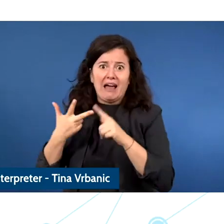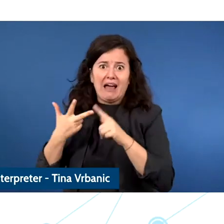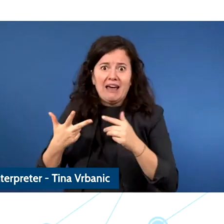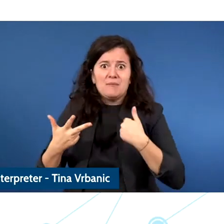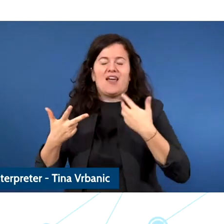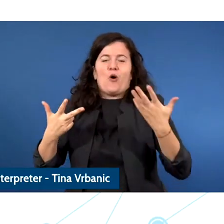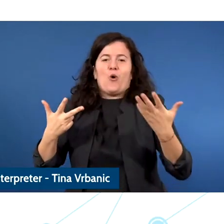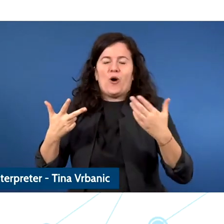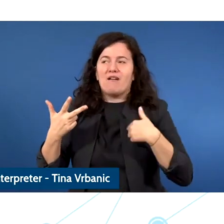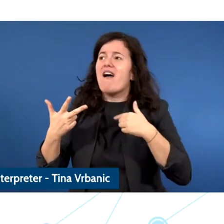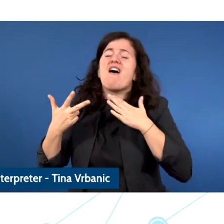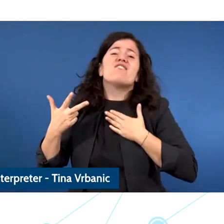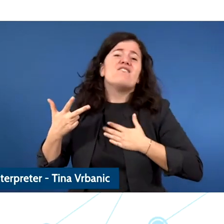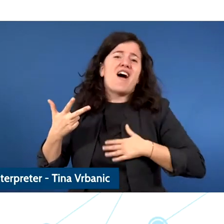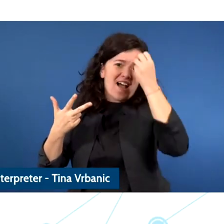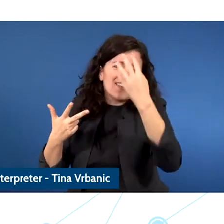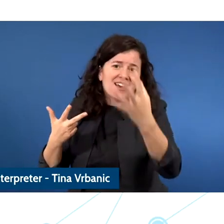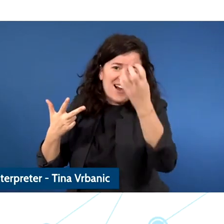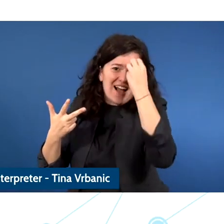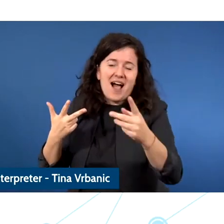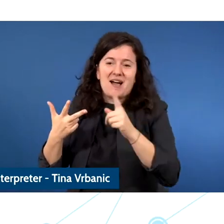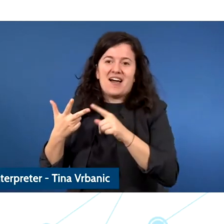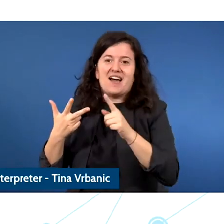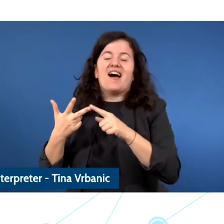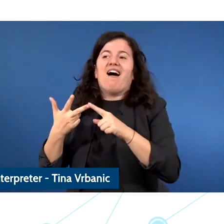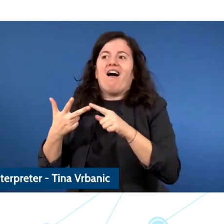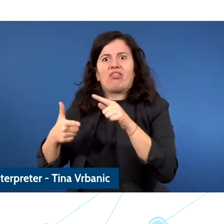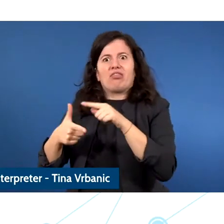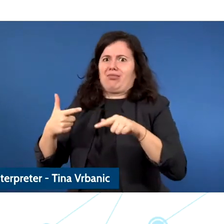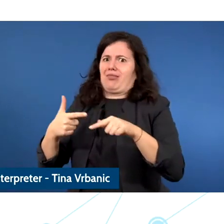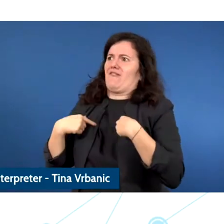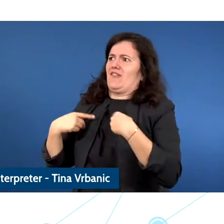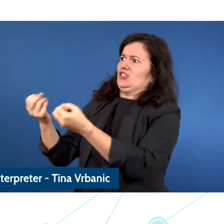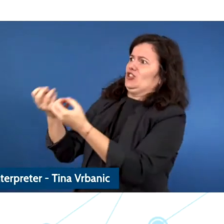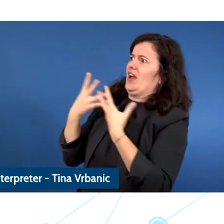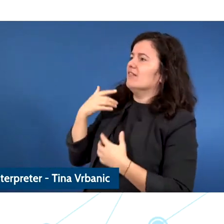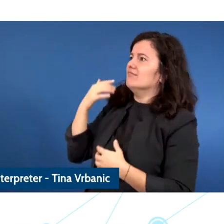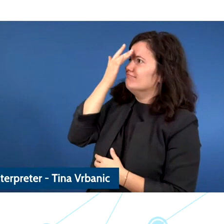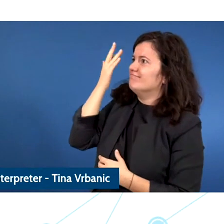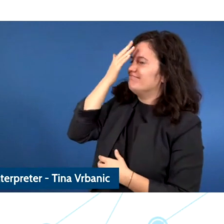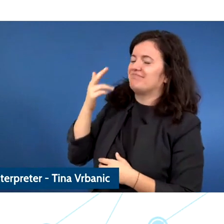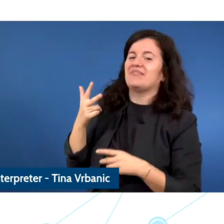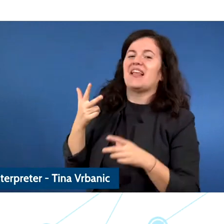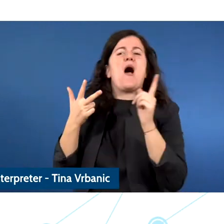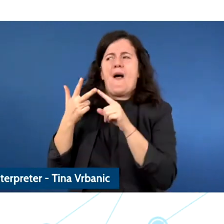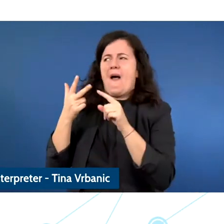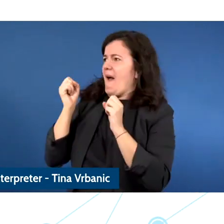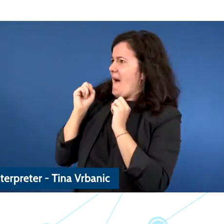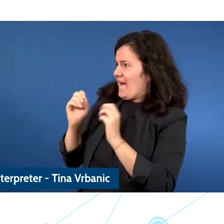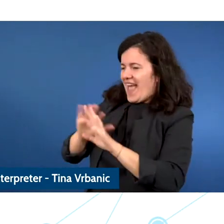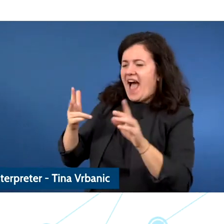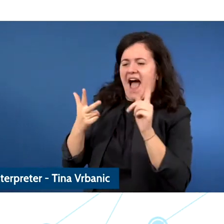But it allows me to dive immediately into the key memories that I wanted to draw